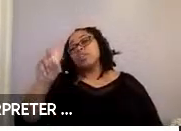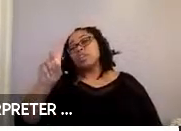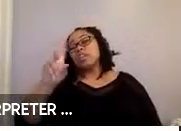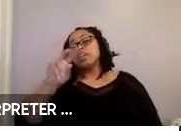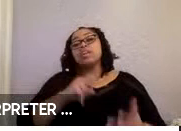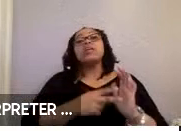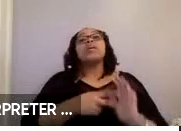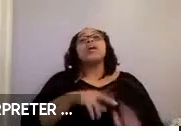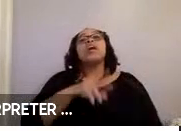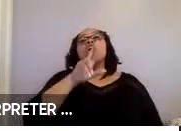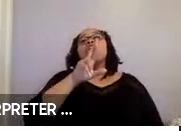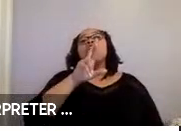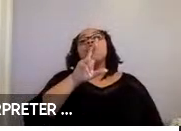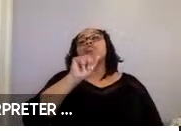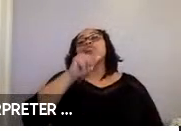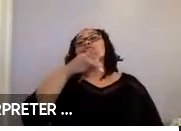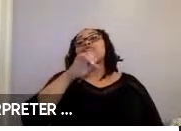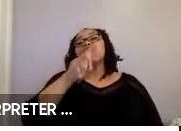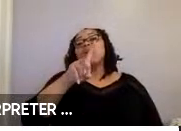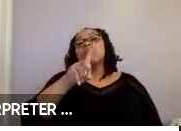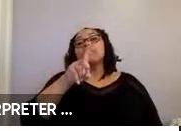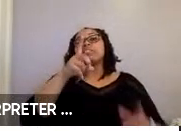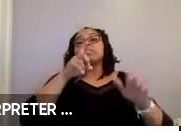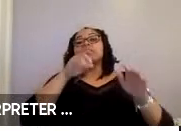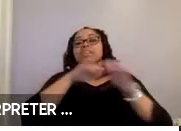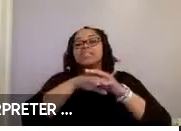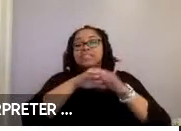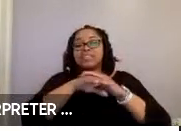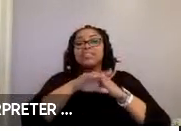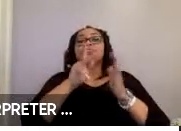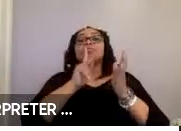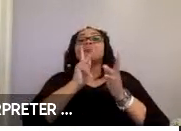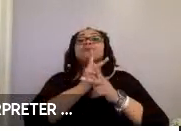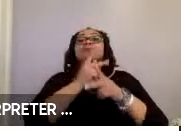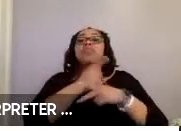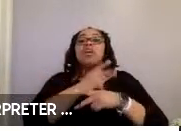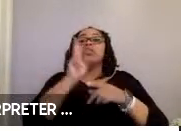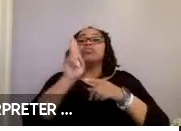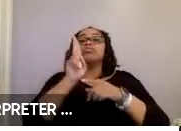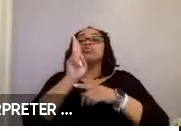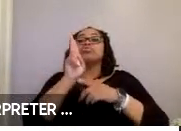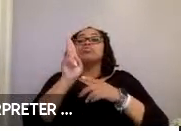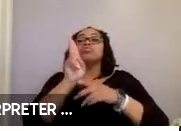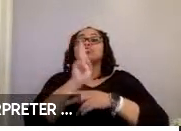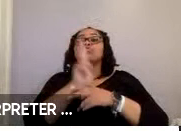rapid assessment for product usability and universal design. This tool includes a series